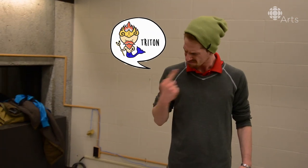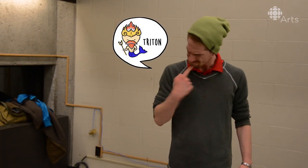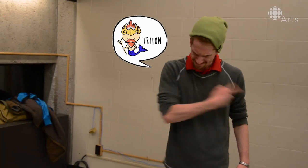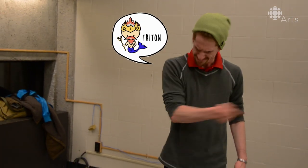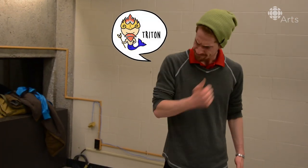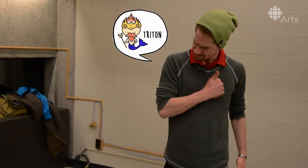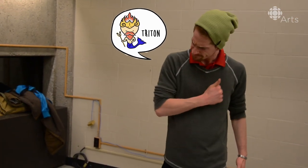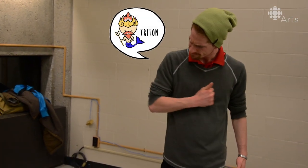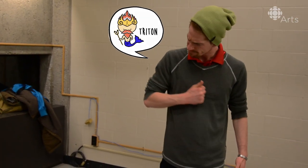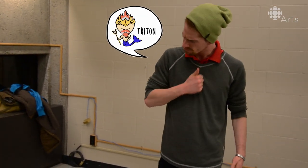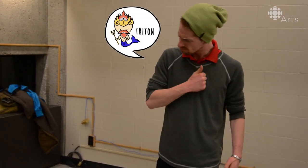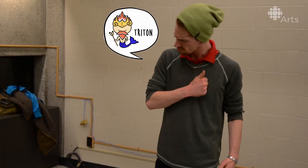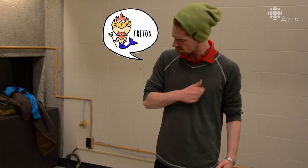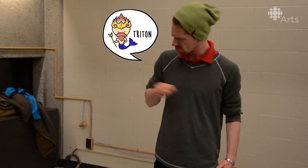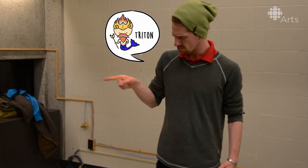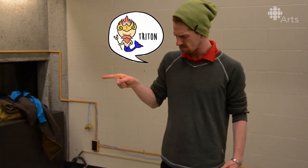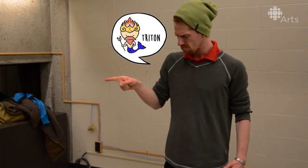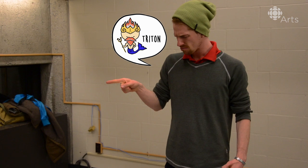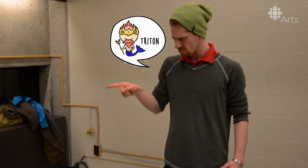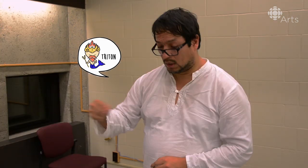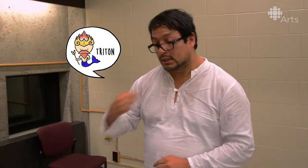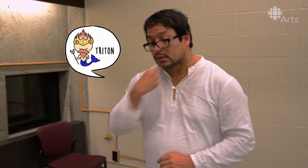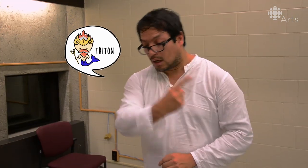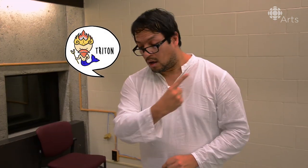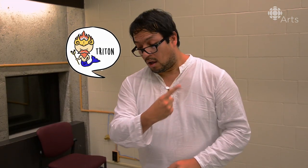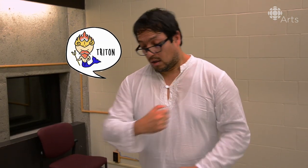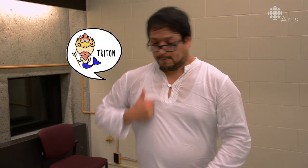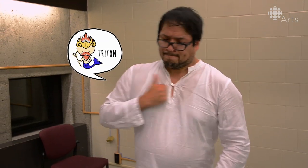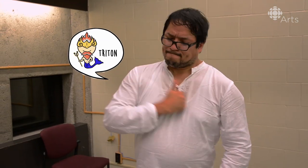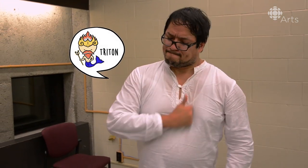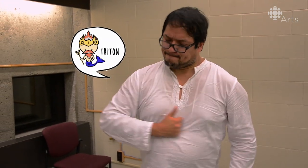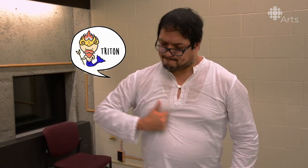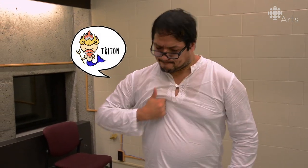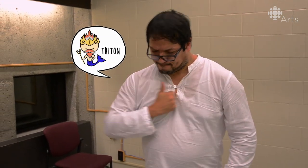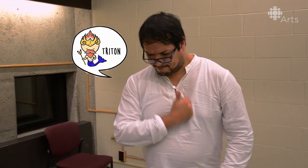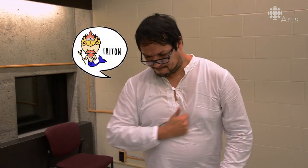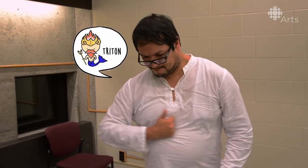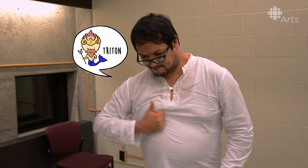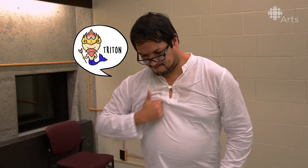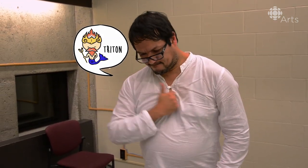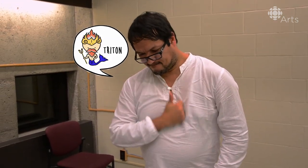[Pierre-Olivier]] You owe OUR community an apology! [Ericko] You owe the people in the community, an apology!